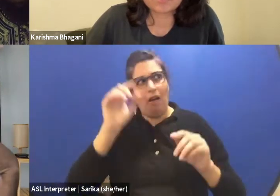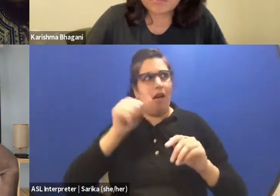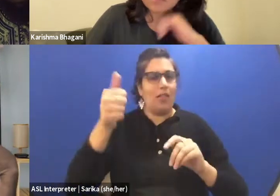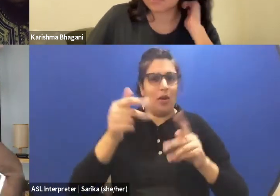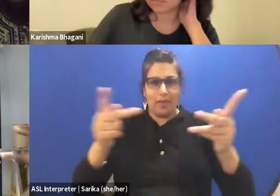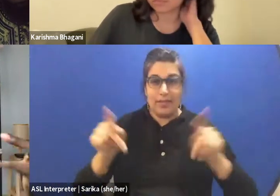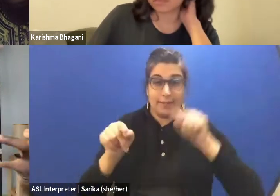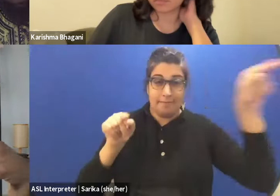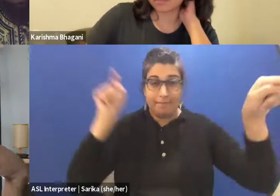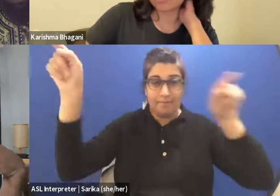I will give an example.